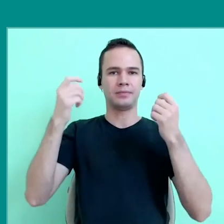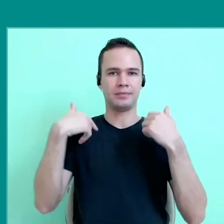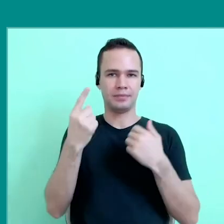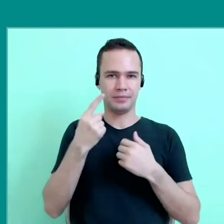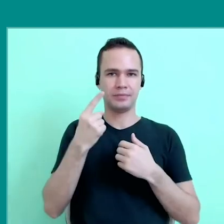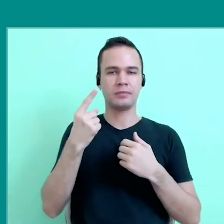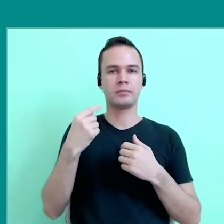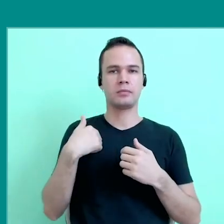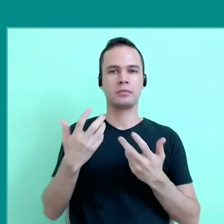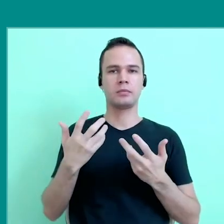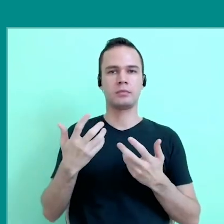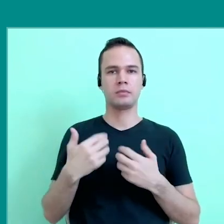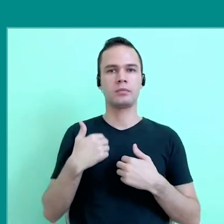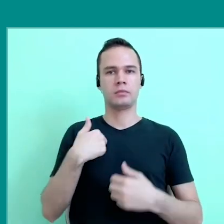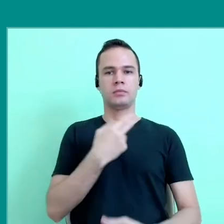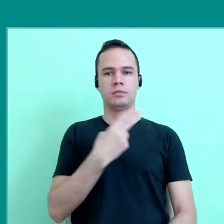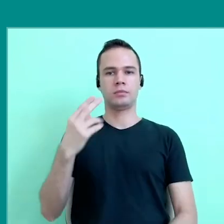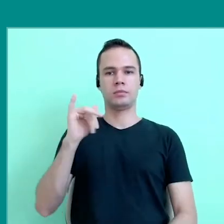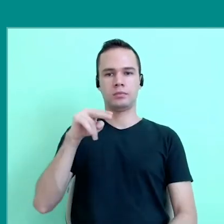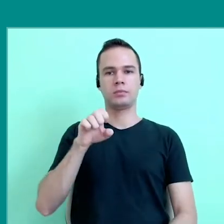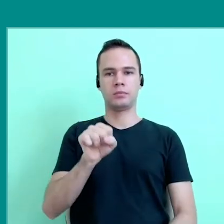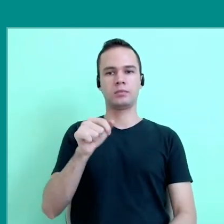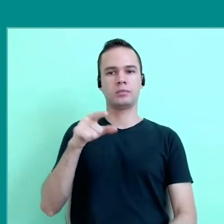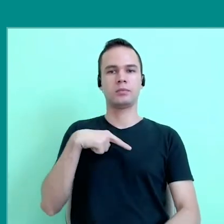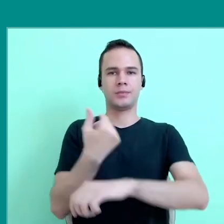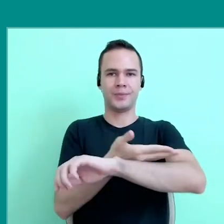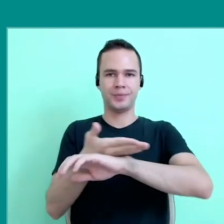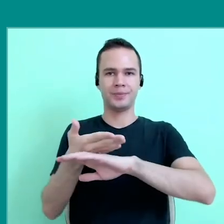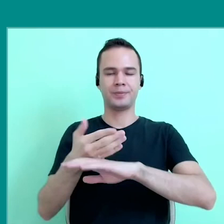First of all, I'm Inés Dussel, I have clear skin,